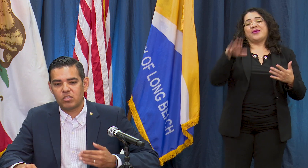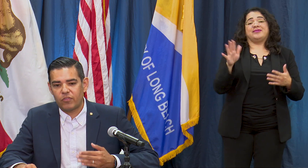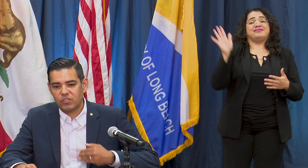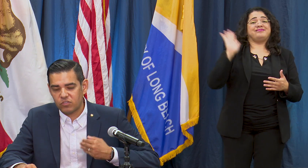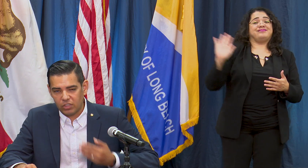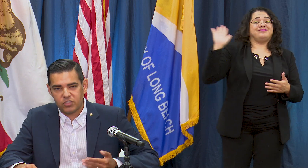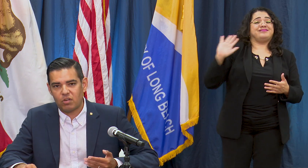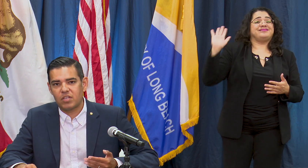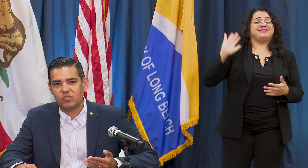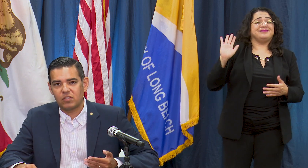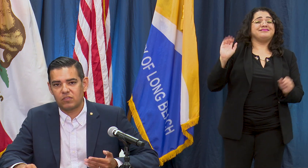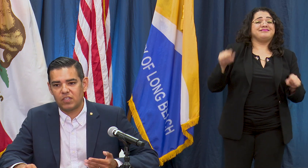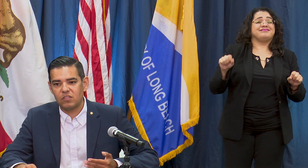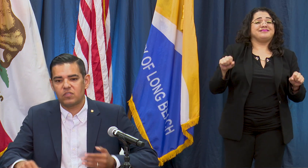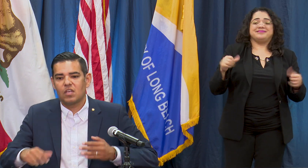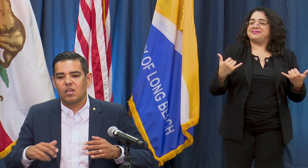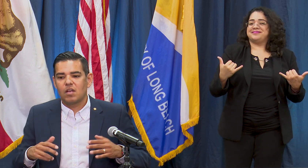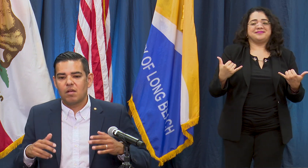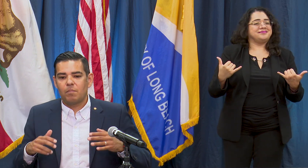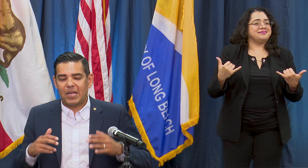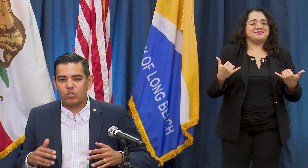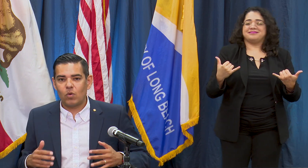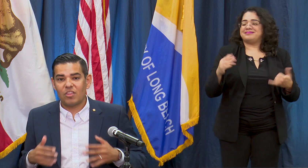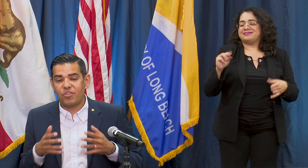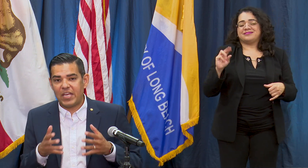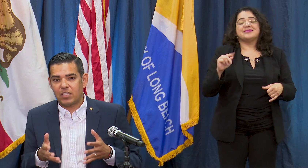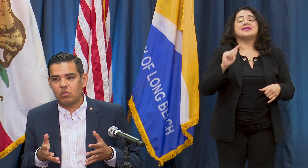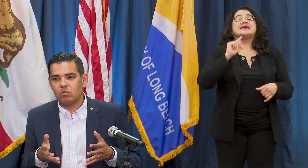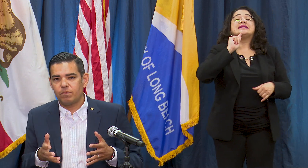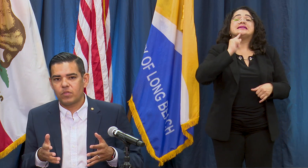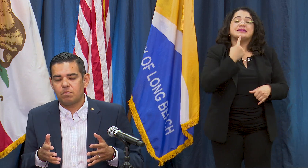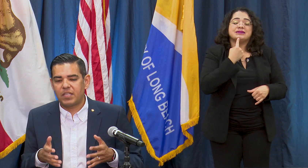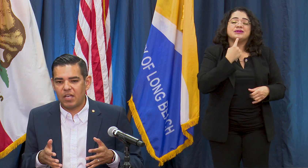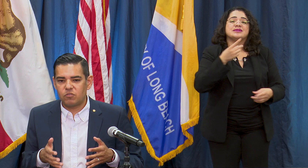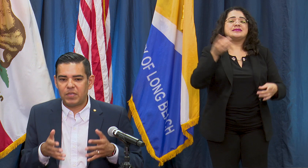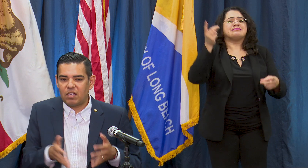know this is still a serious disease but I do want to thank you because